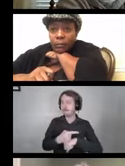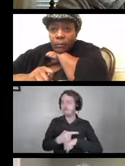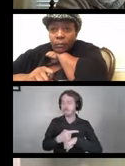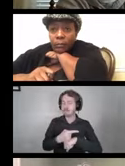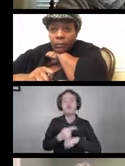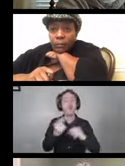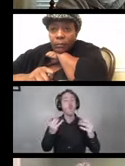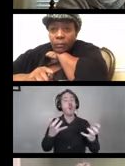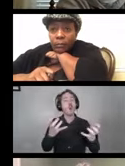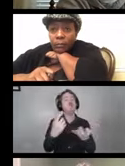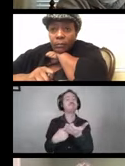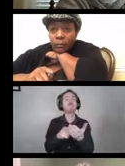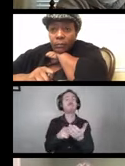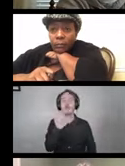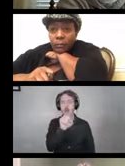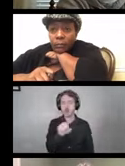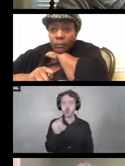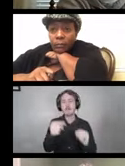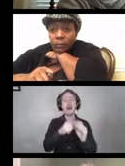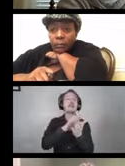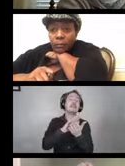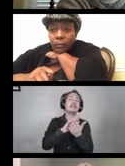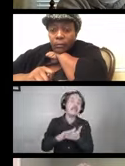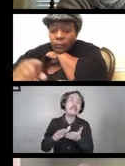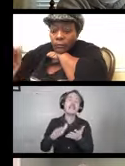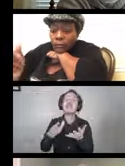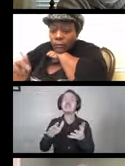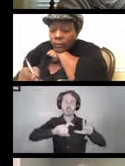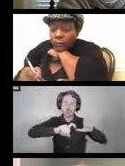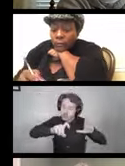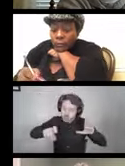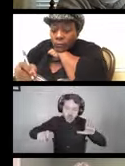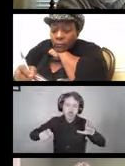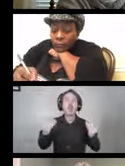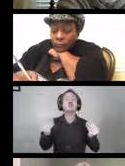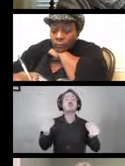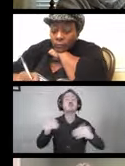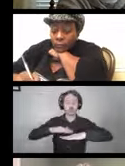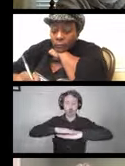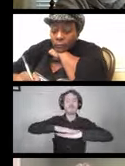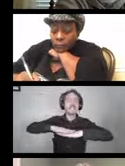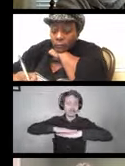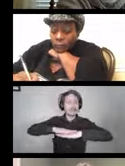We want to talk with you about cleaning and disinfection, the importance of that